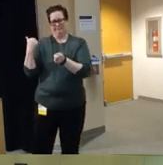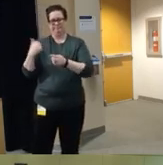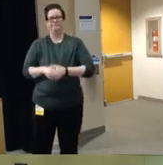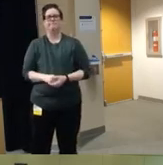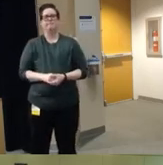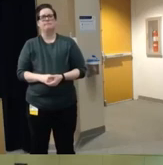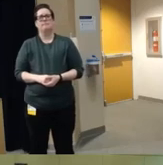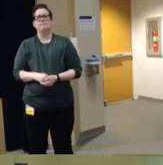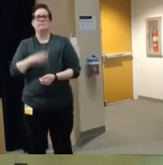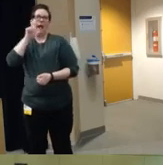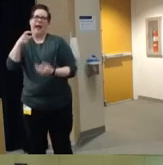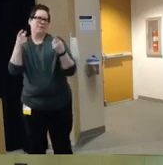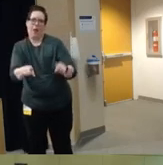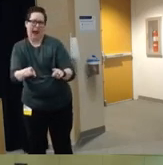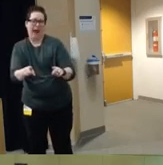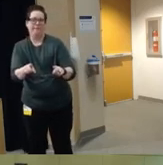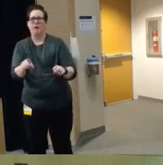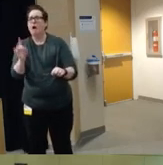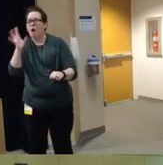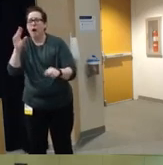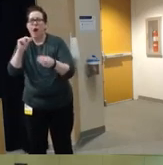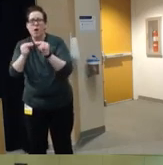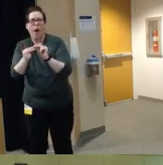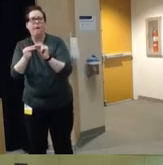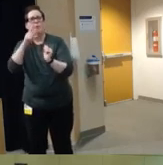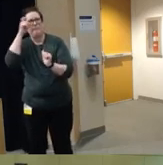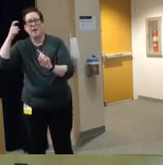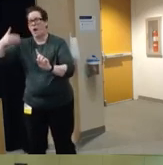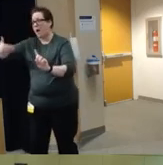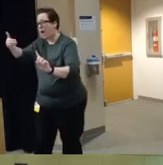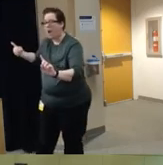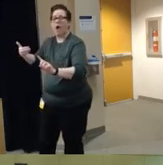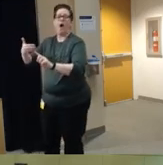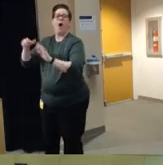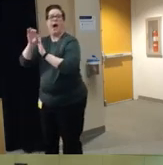statistics are the result of constitutional historical legal and social policy decisions and